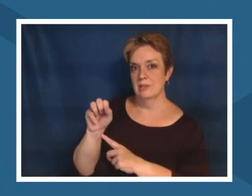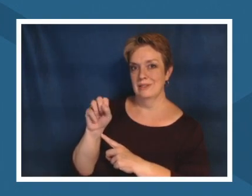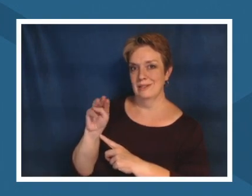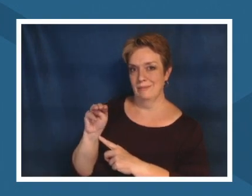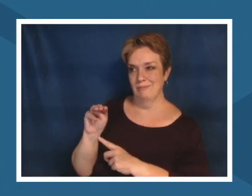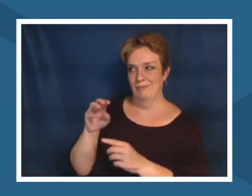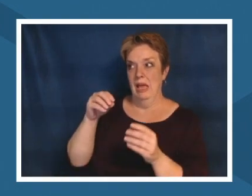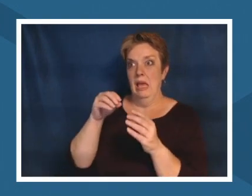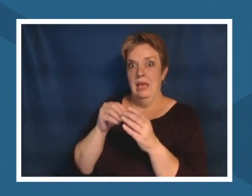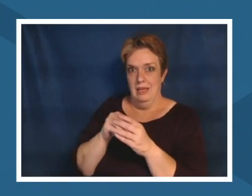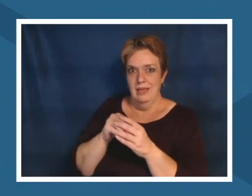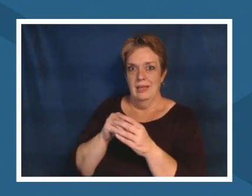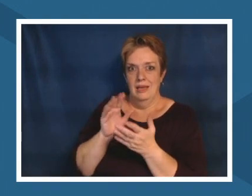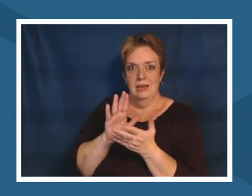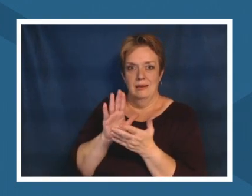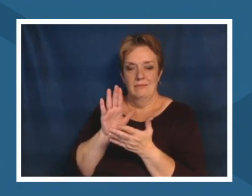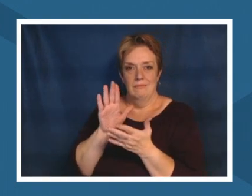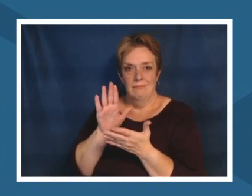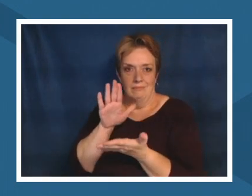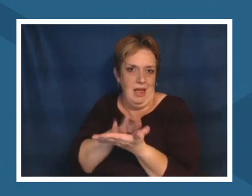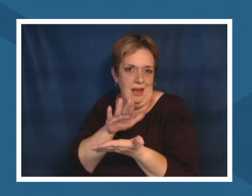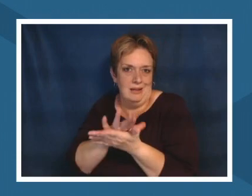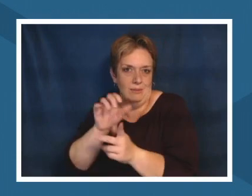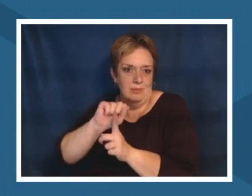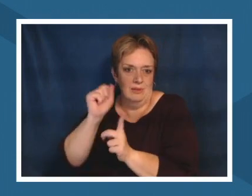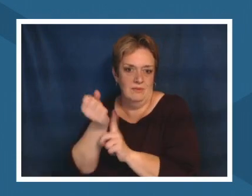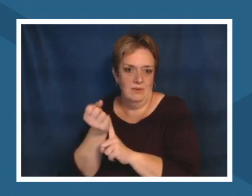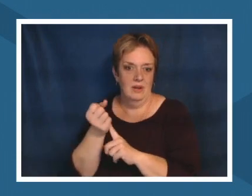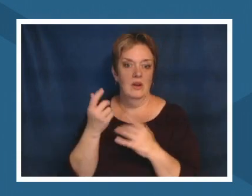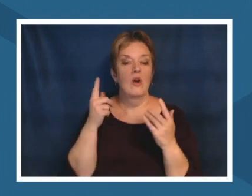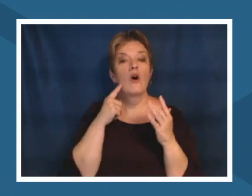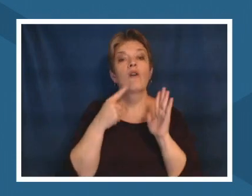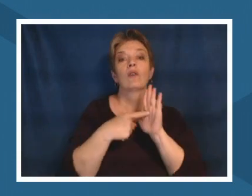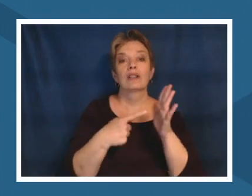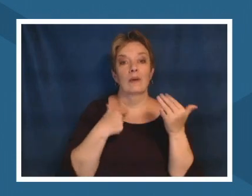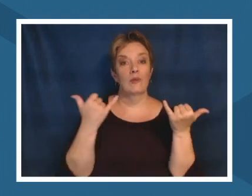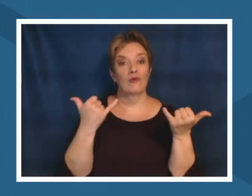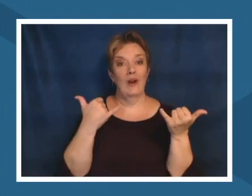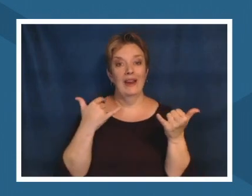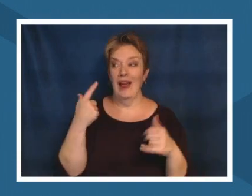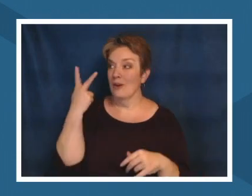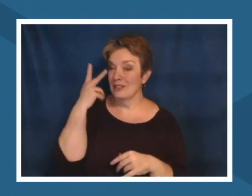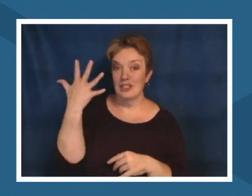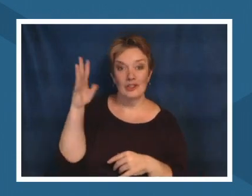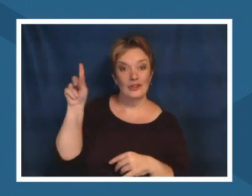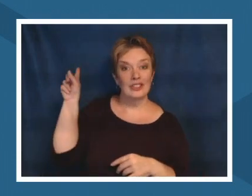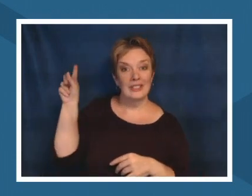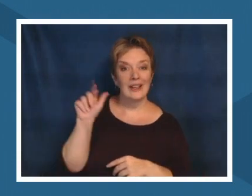alder which teaches us about community and behind this alder is a fur that